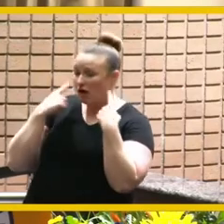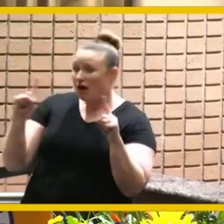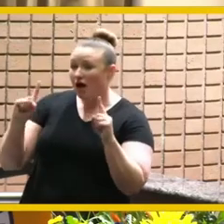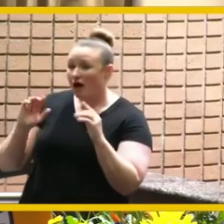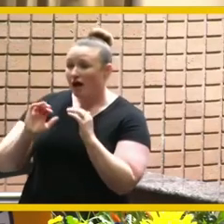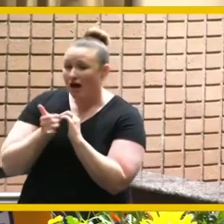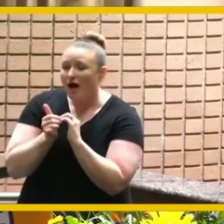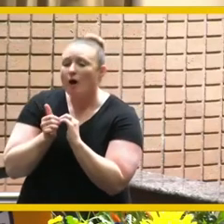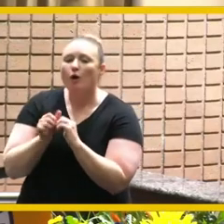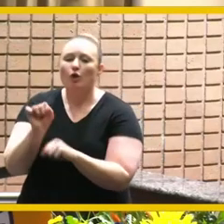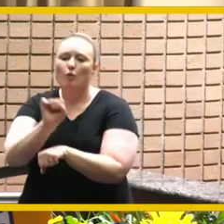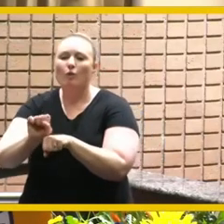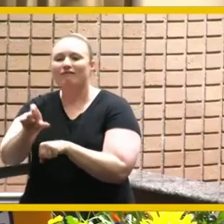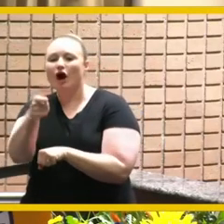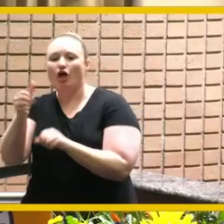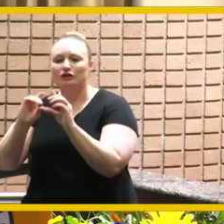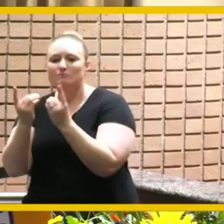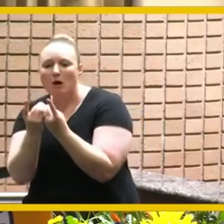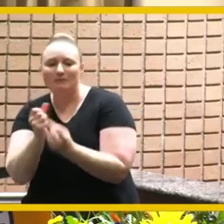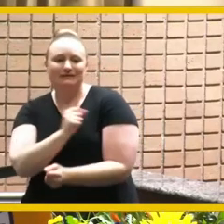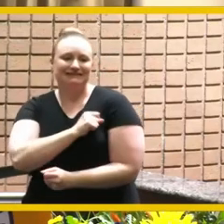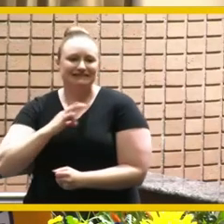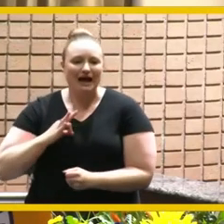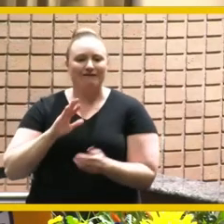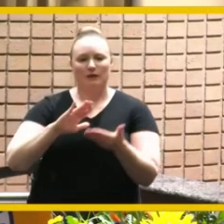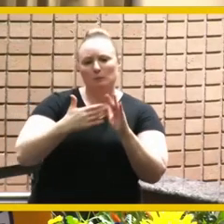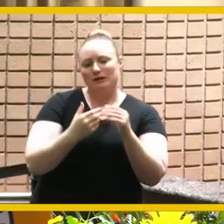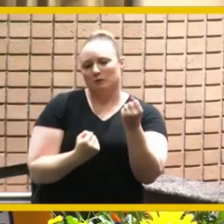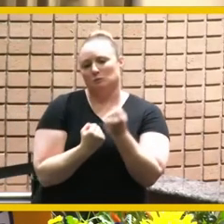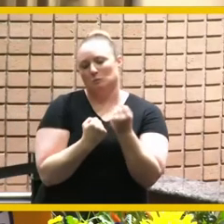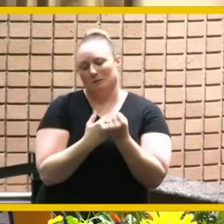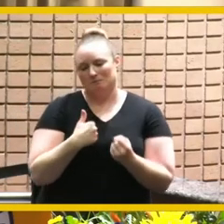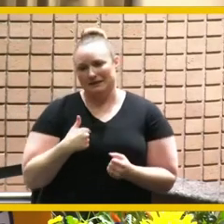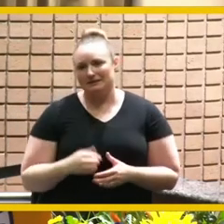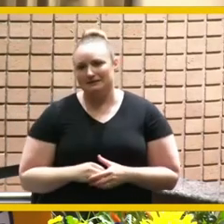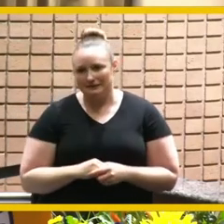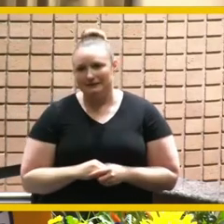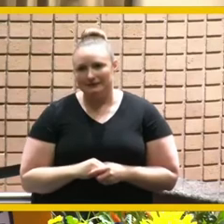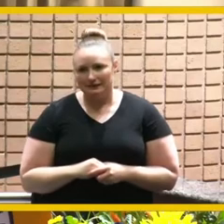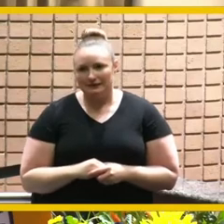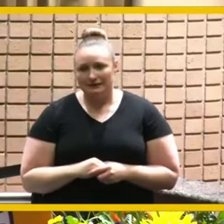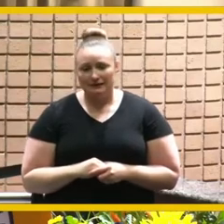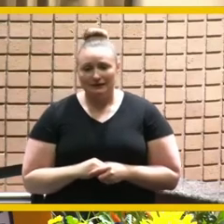and staff and community that supported me um you you can't you can't do anything without support